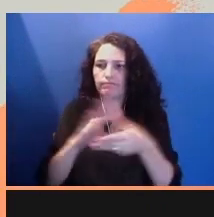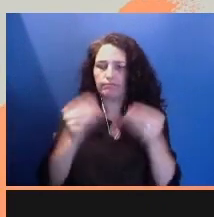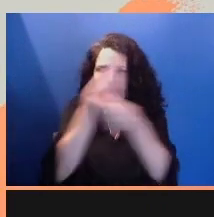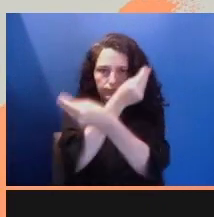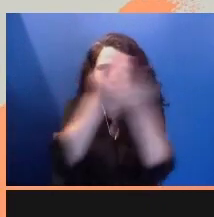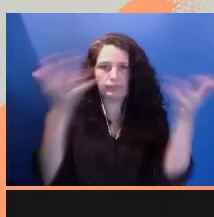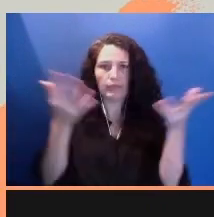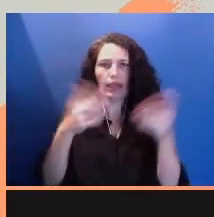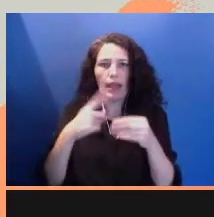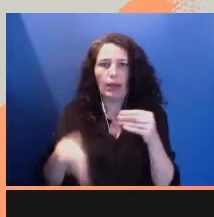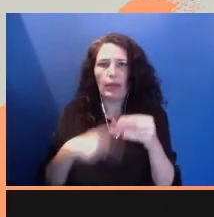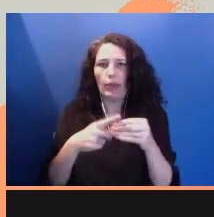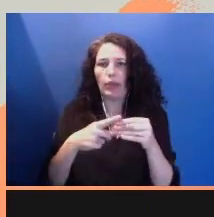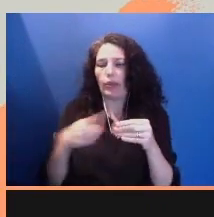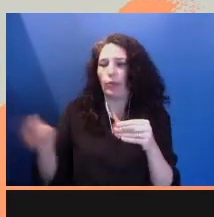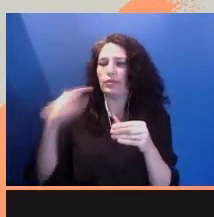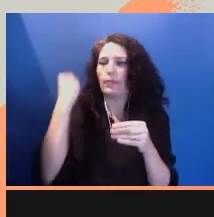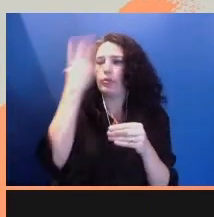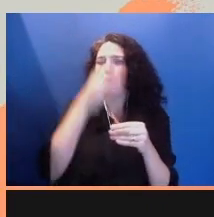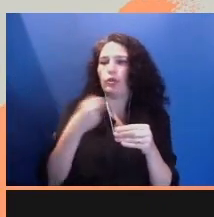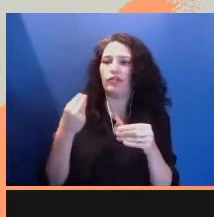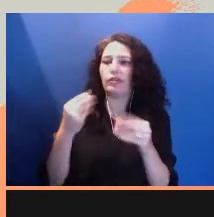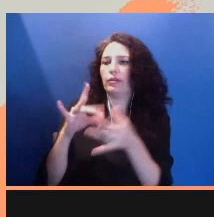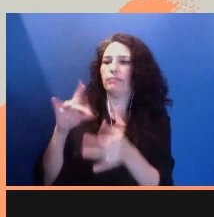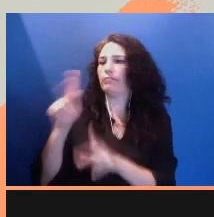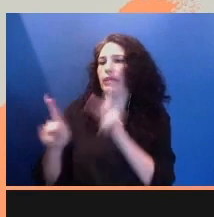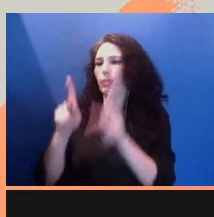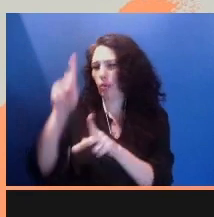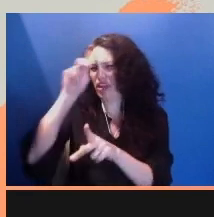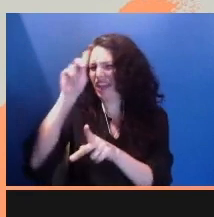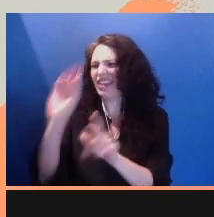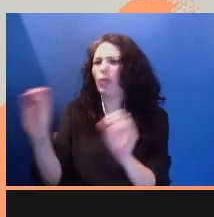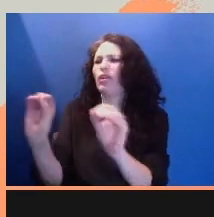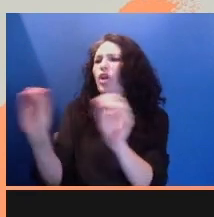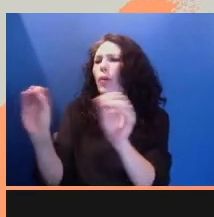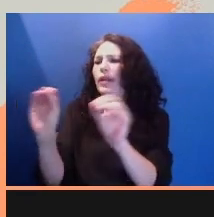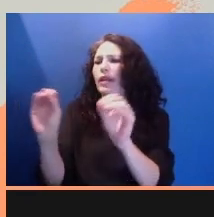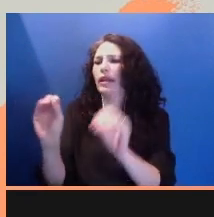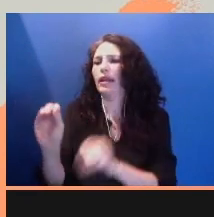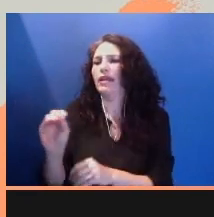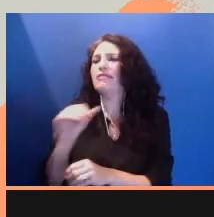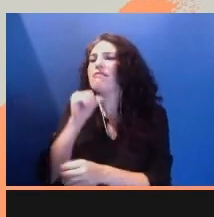they were nobodies, the undocumented, or criminals, according to our judicial system.